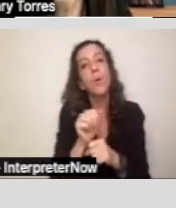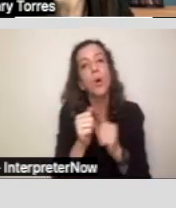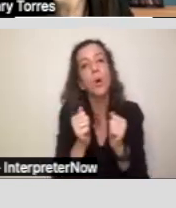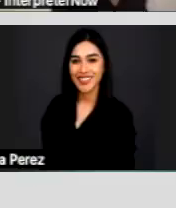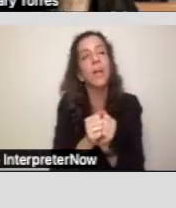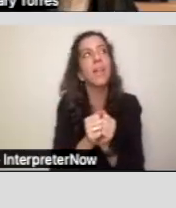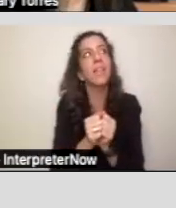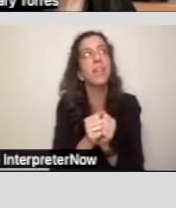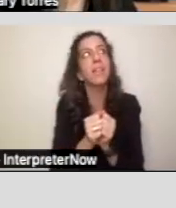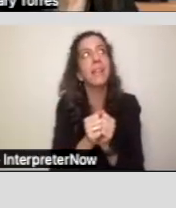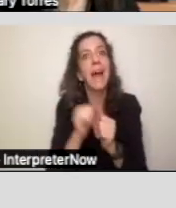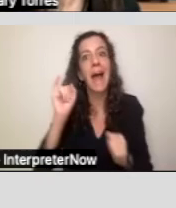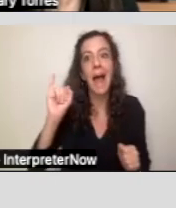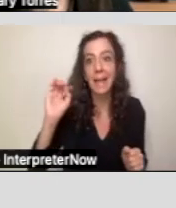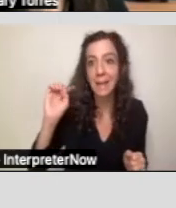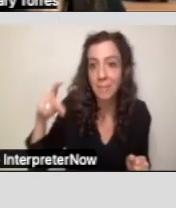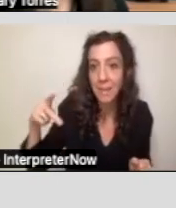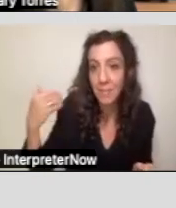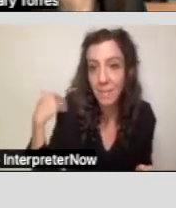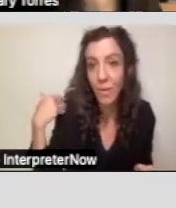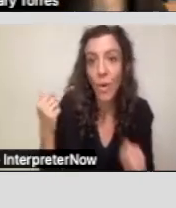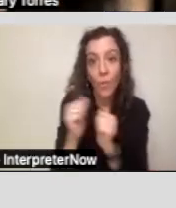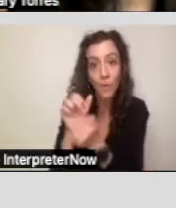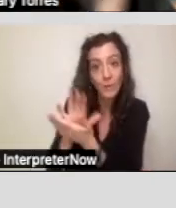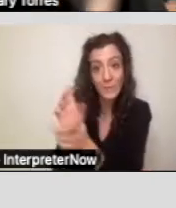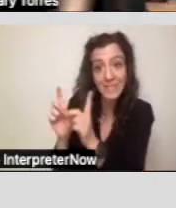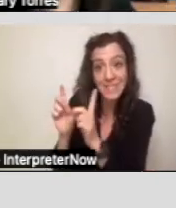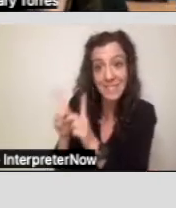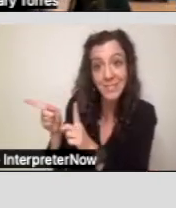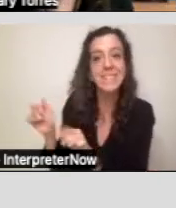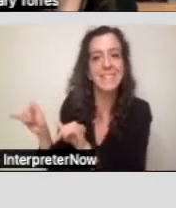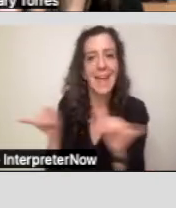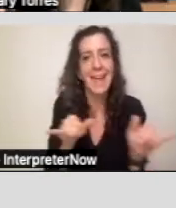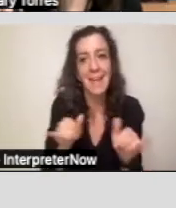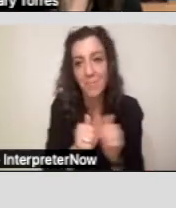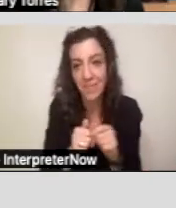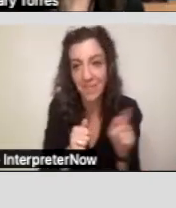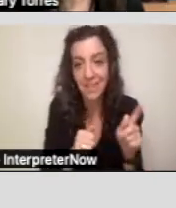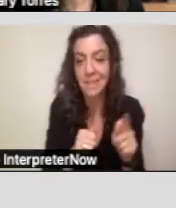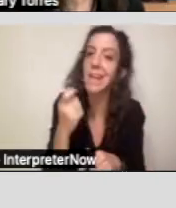like, an IEP from the school district. It's similar, but a little bit different.